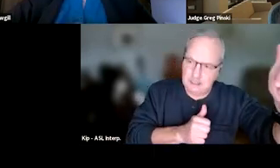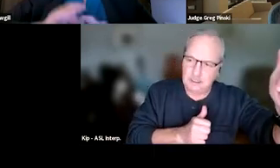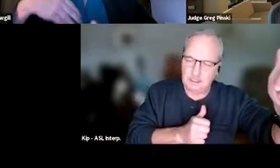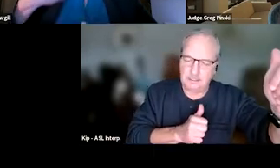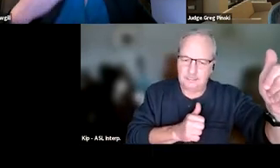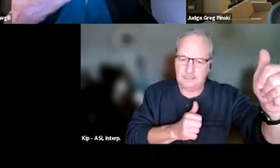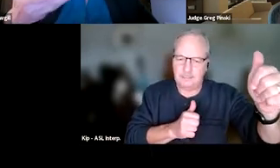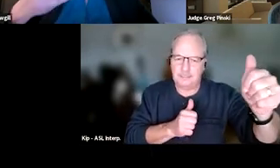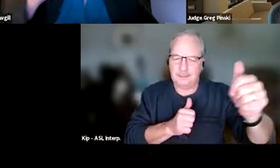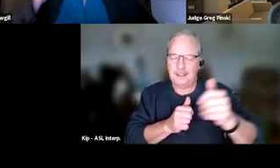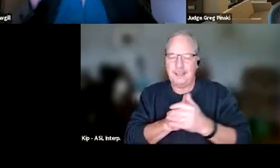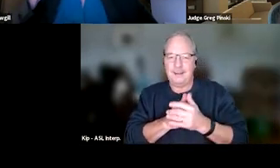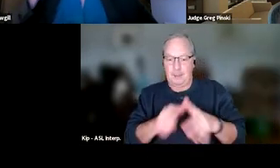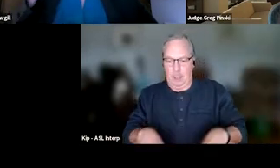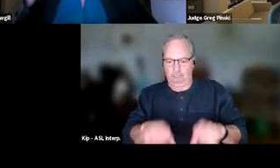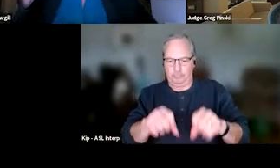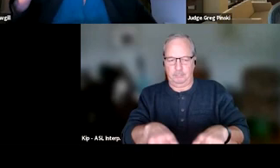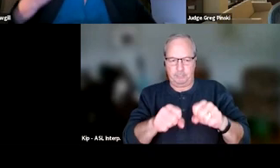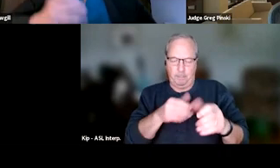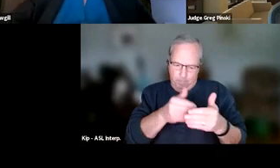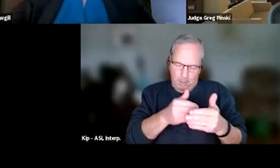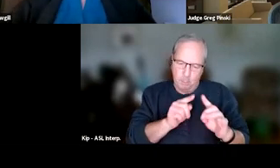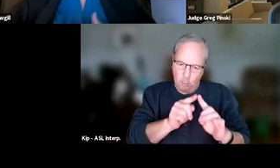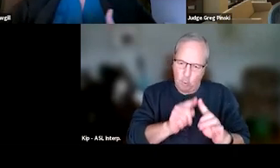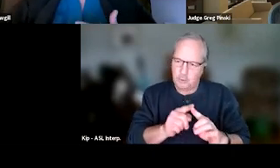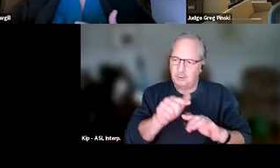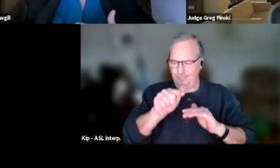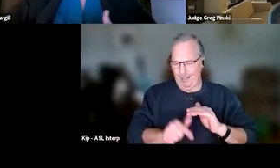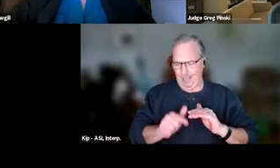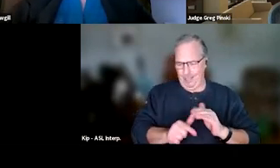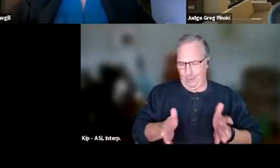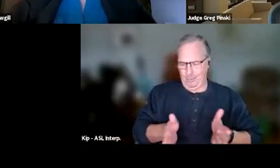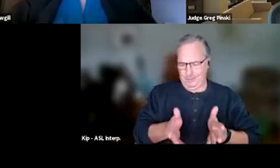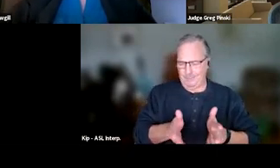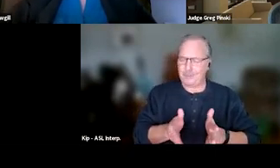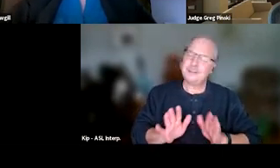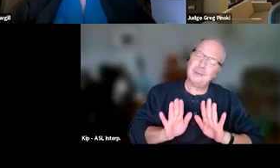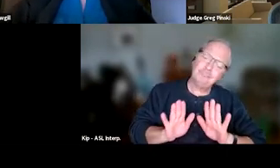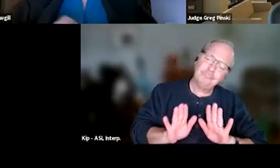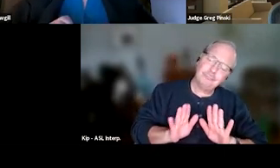If they are obtaining proximal goals, you're gonna give 'em a low incentive. So you're gonna say, "Great job," you're gonna give 'em that verbal price.